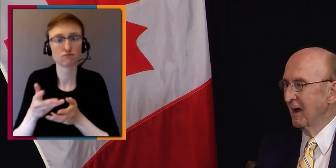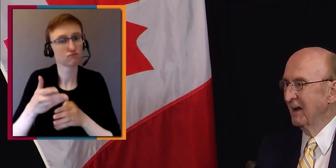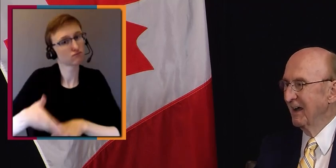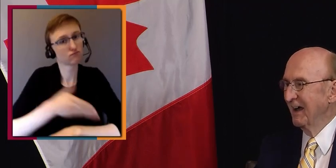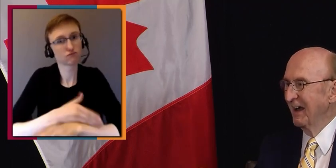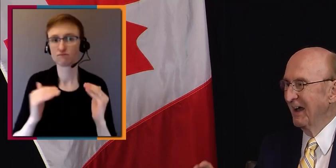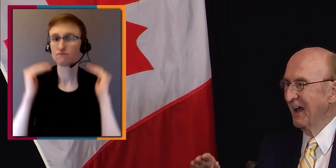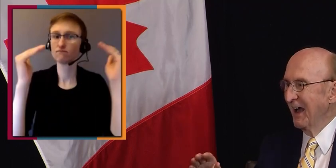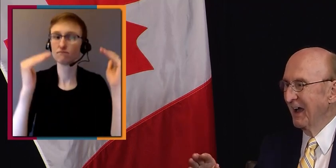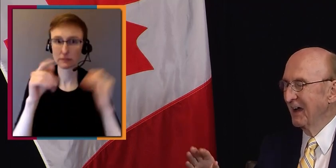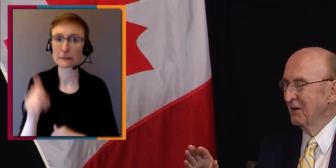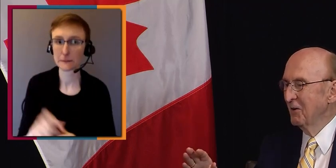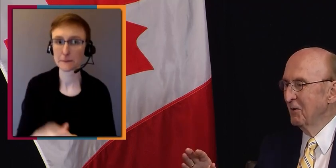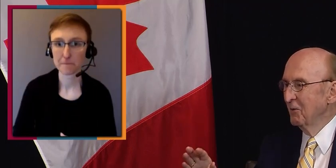(chuckles)